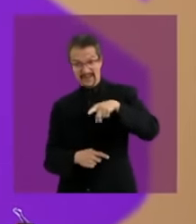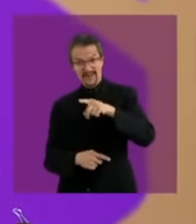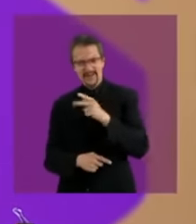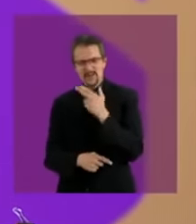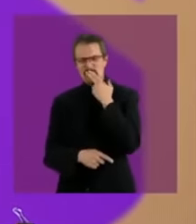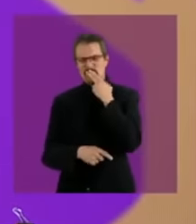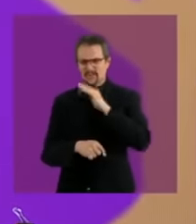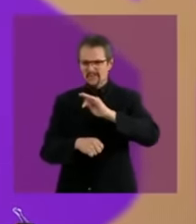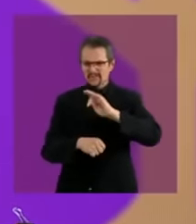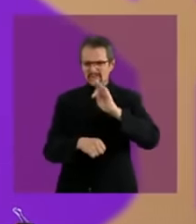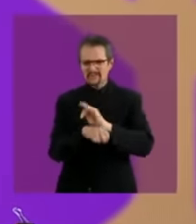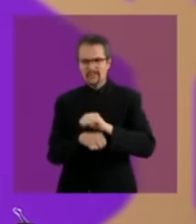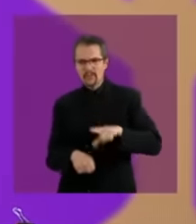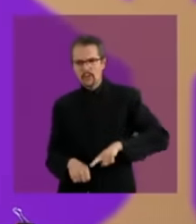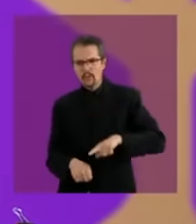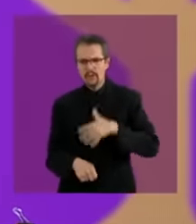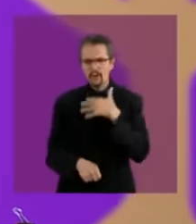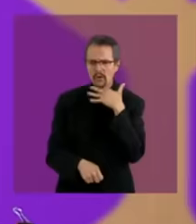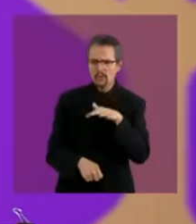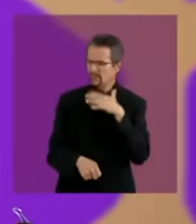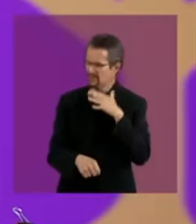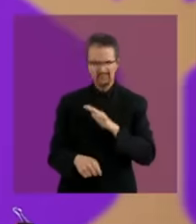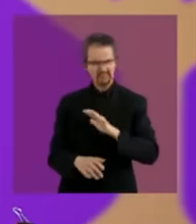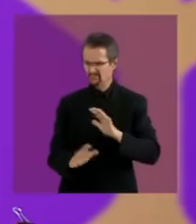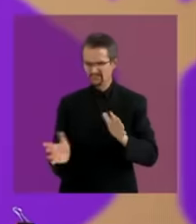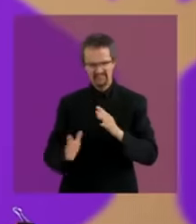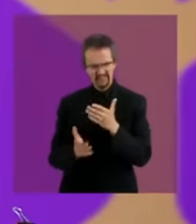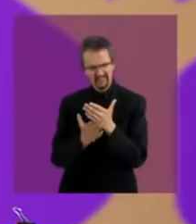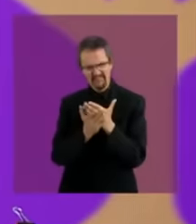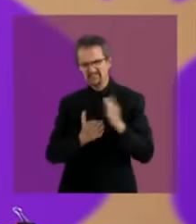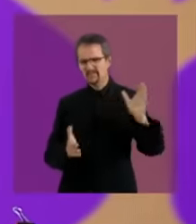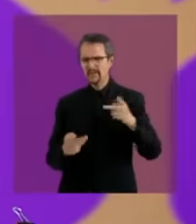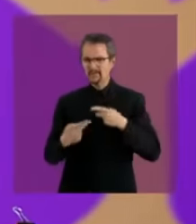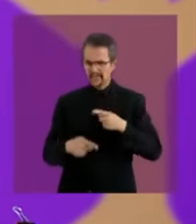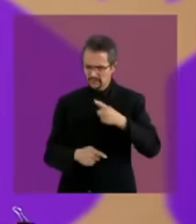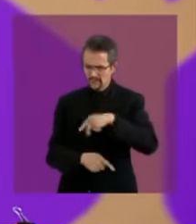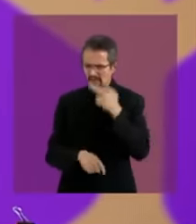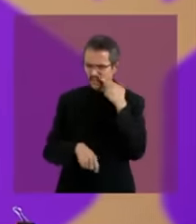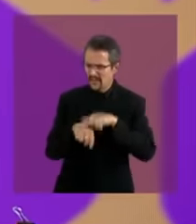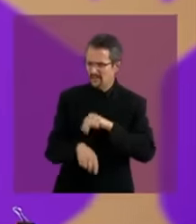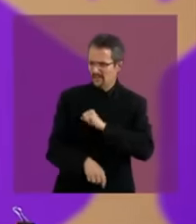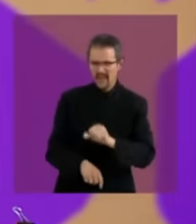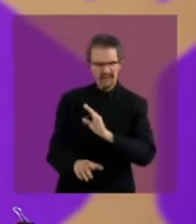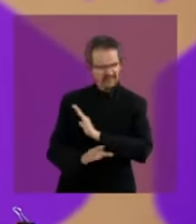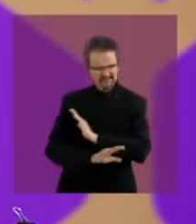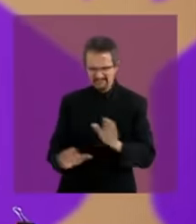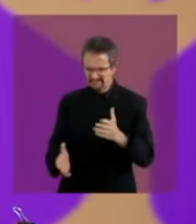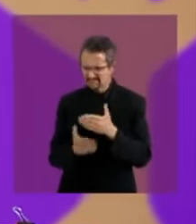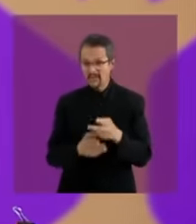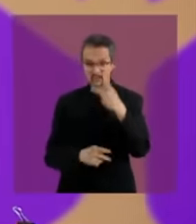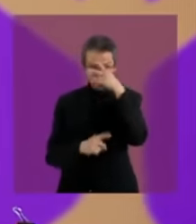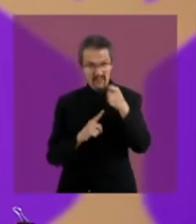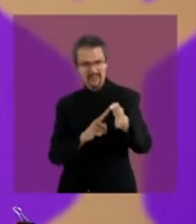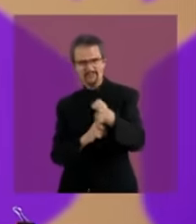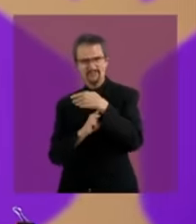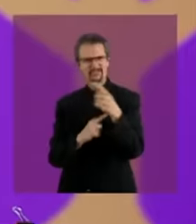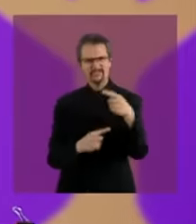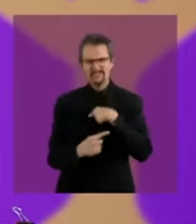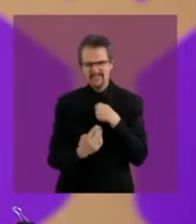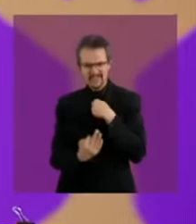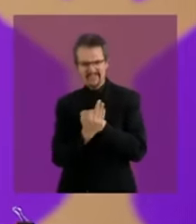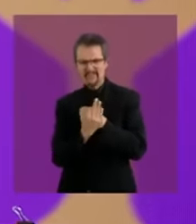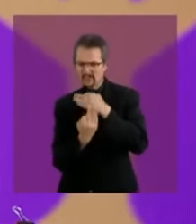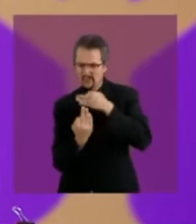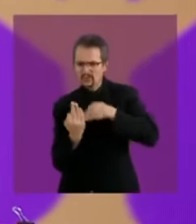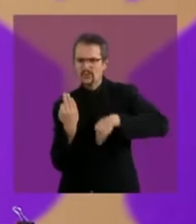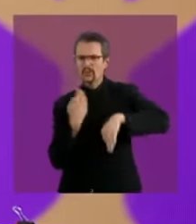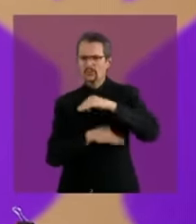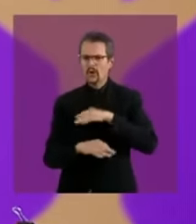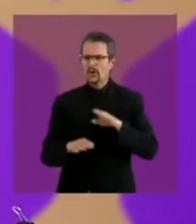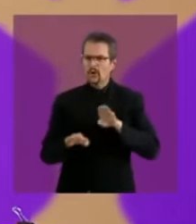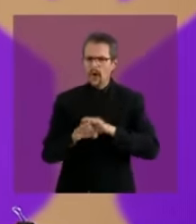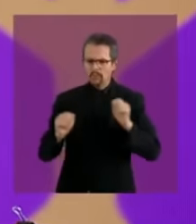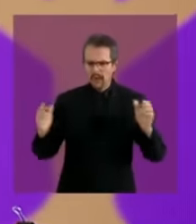corrupt of the criminals the flag of Mexico shelter us all shelter us in Unity